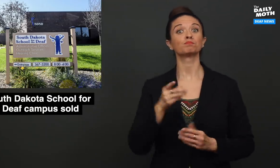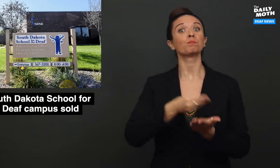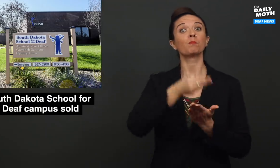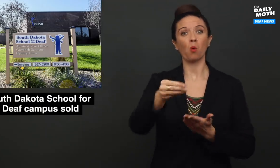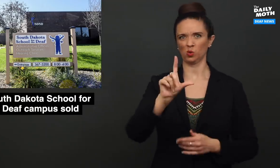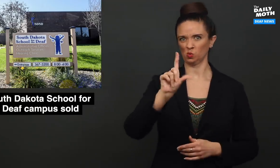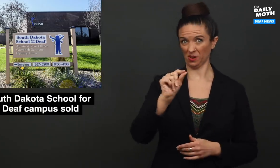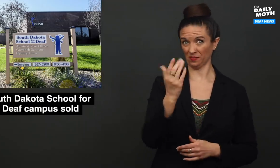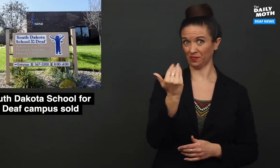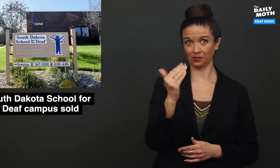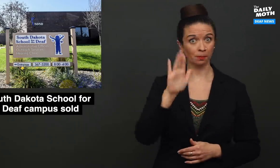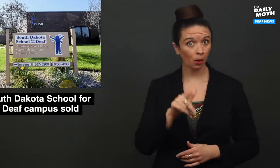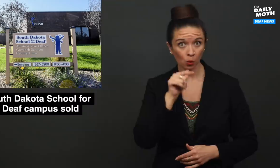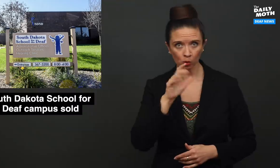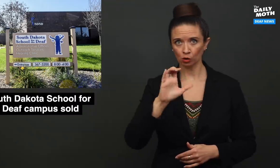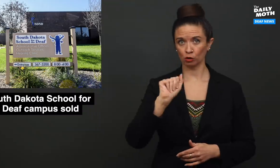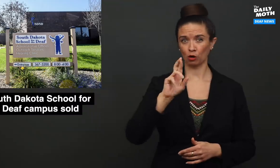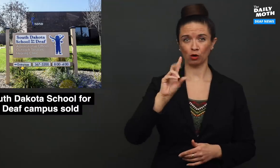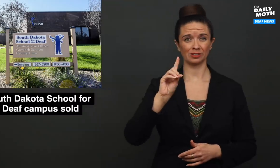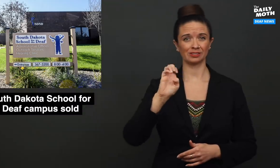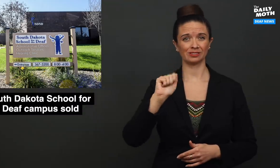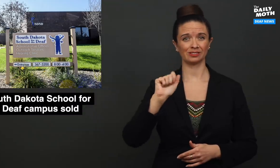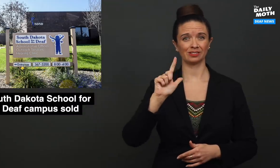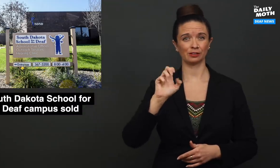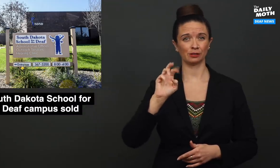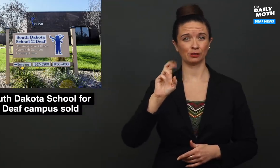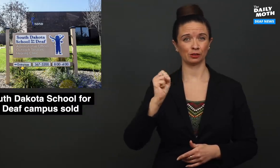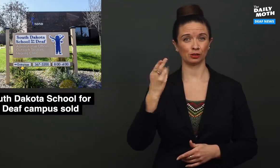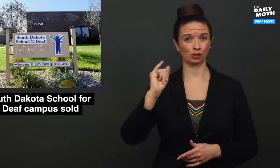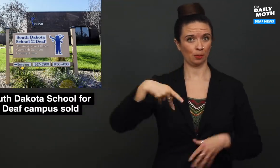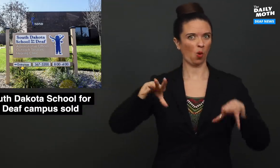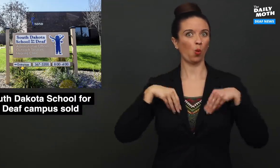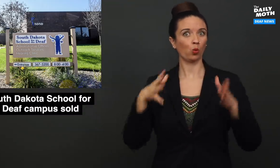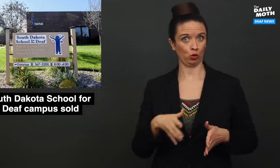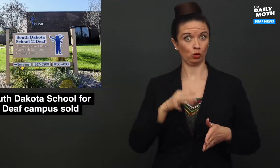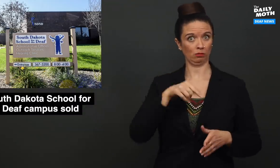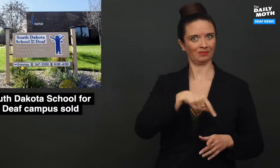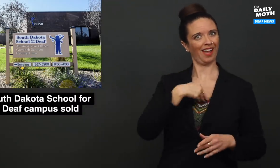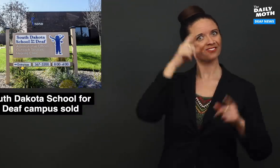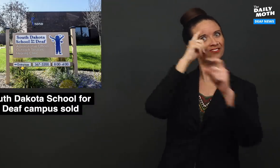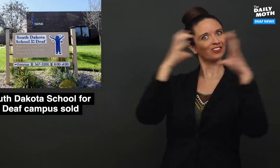It was bought in 2015 by a car dealership owner who had